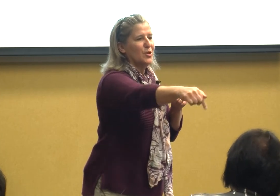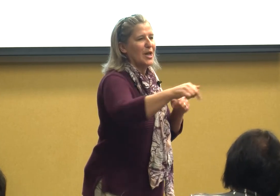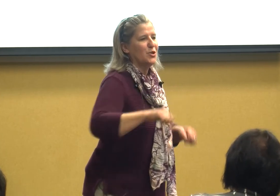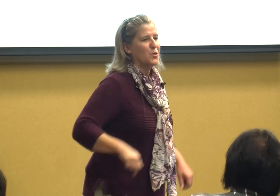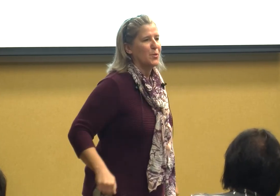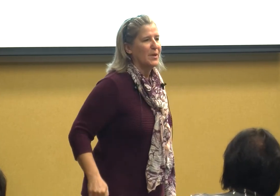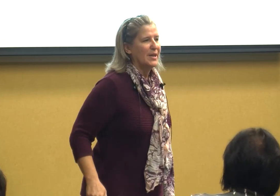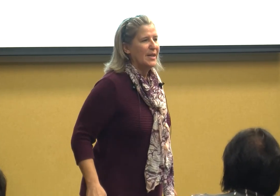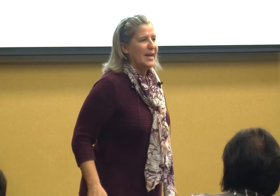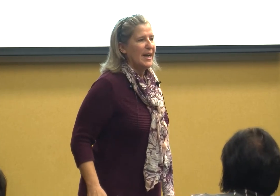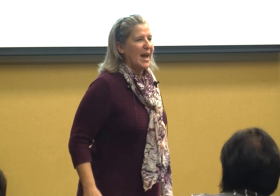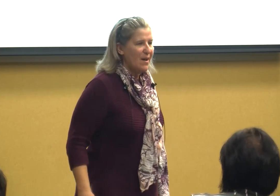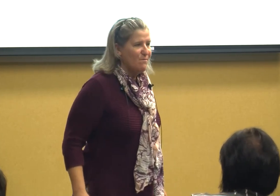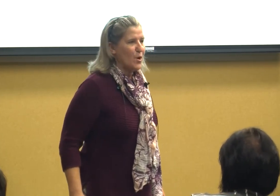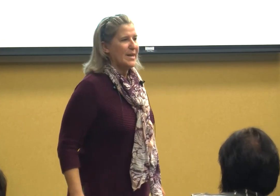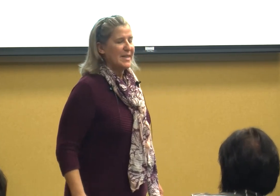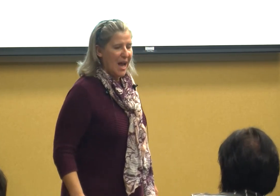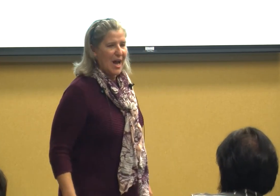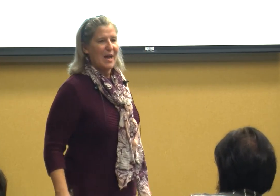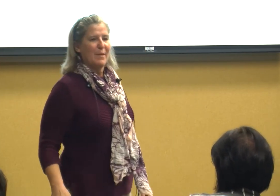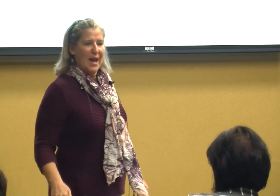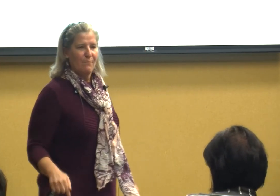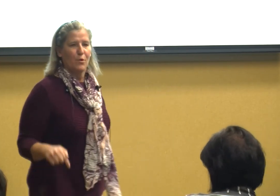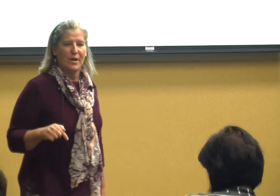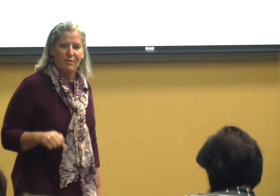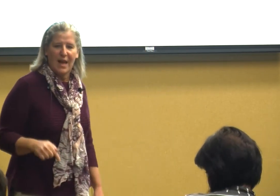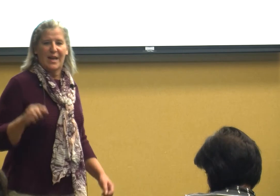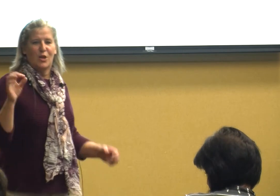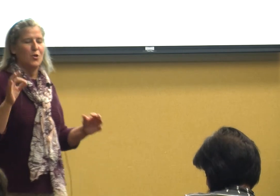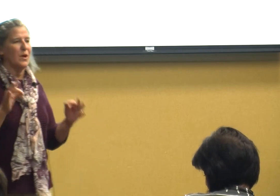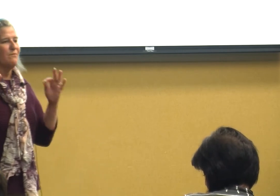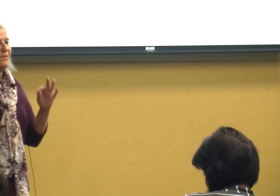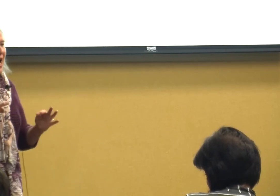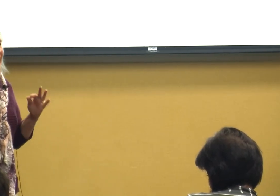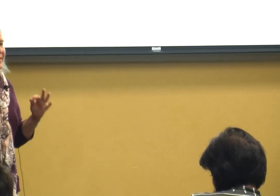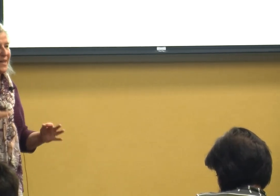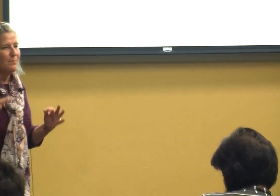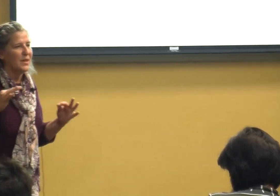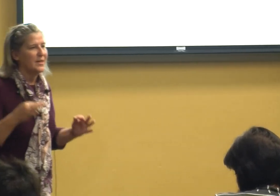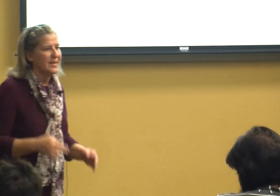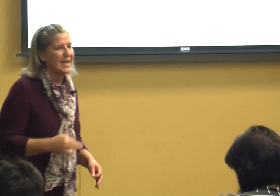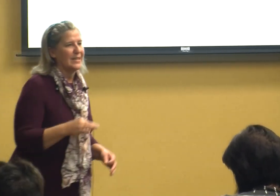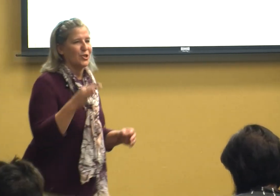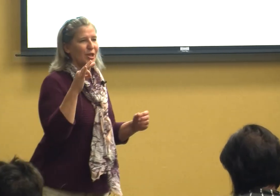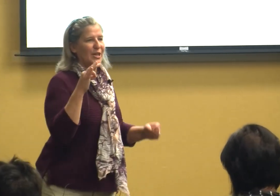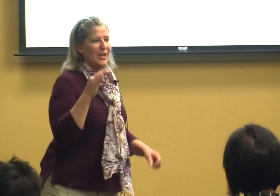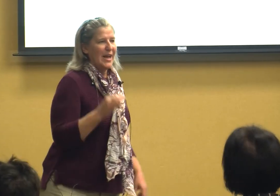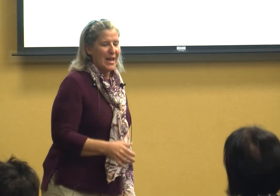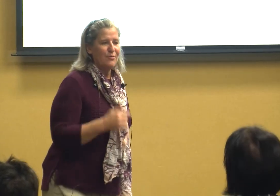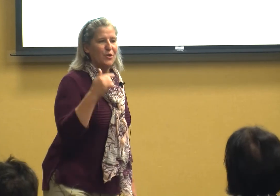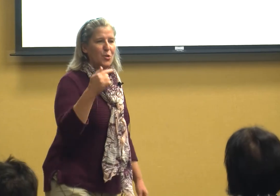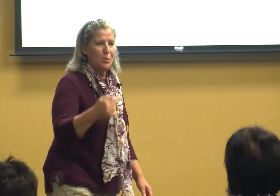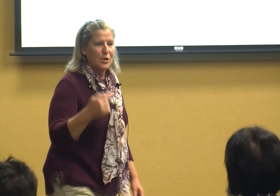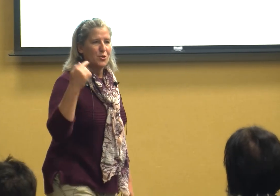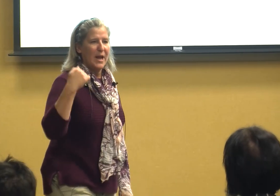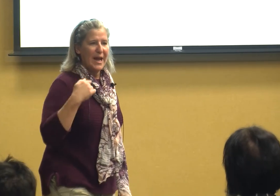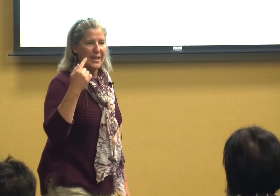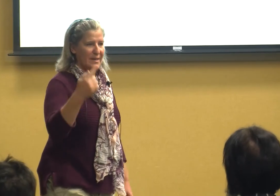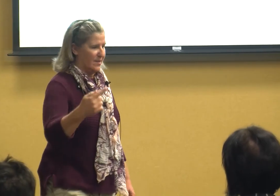the lunchroom every time everything you can find something to teach if you put your head into that.